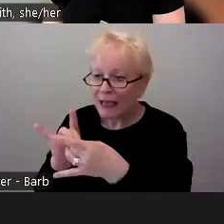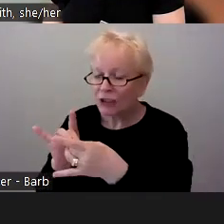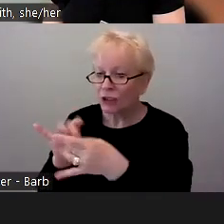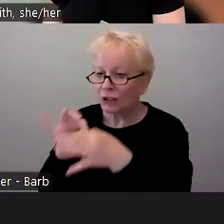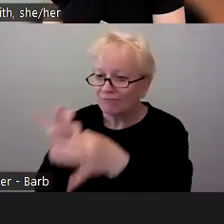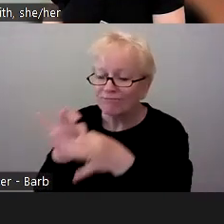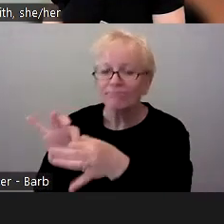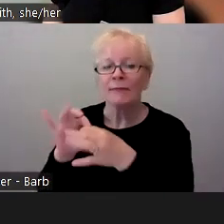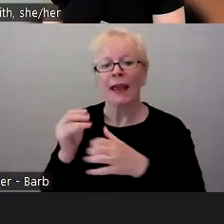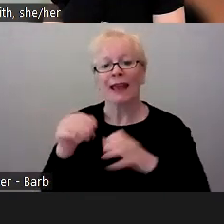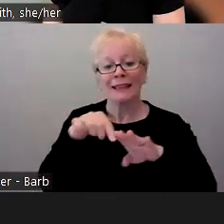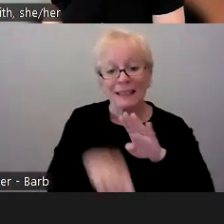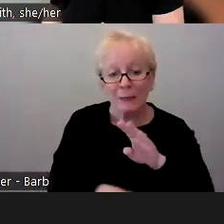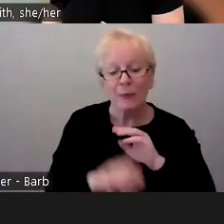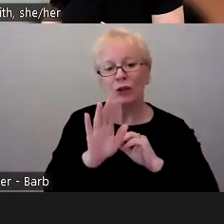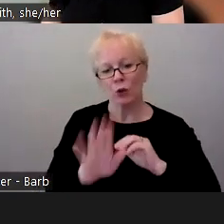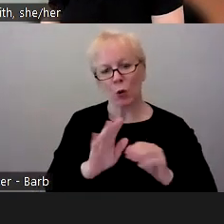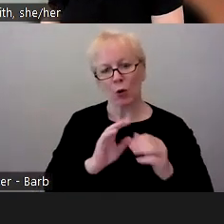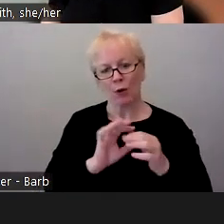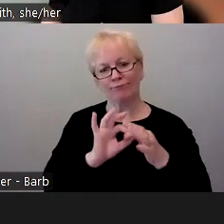OEN community as a side bonus.